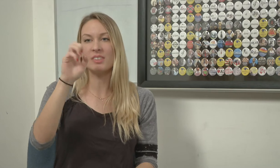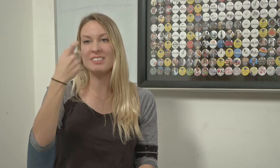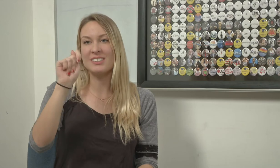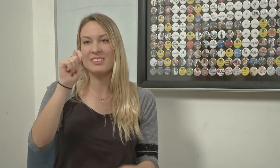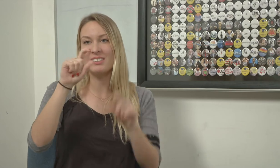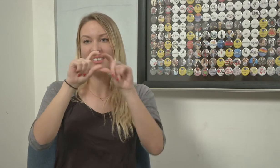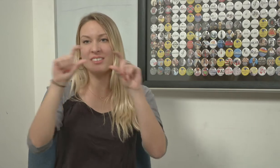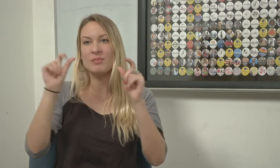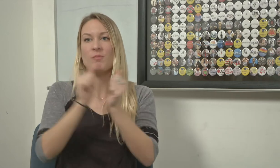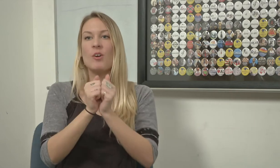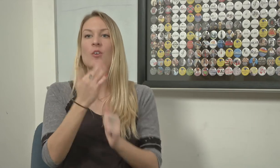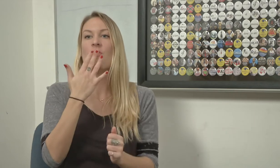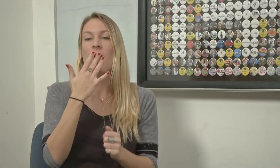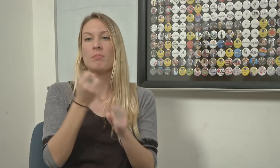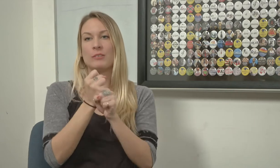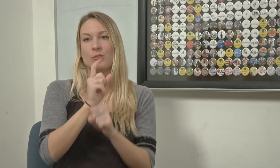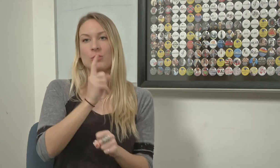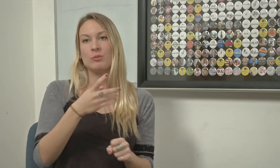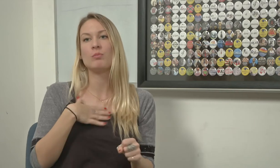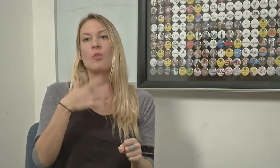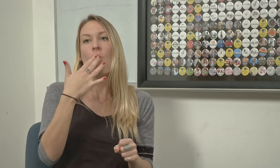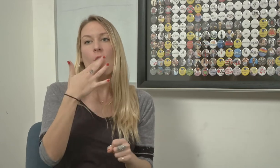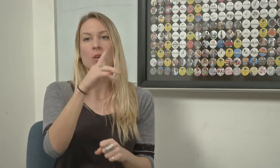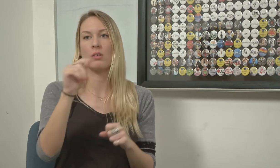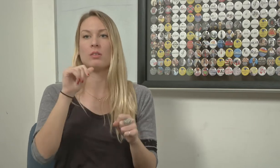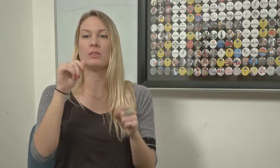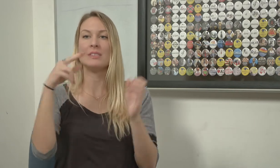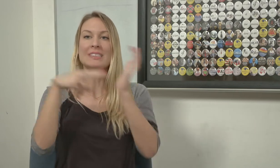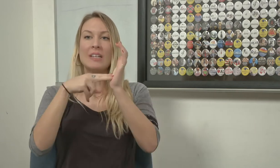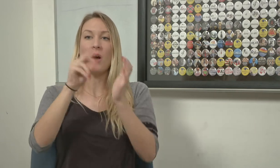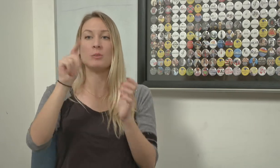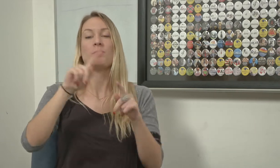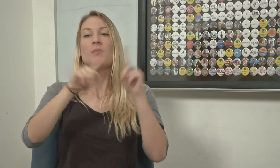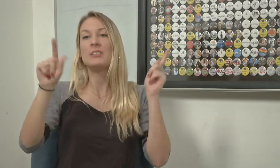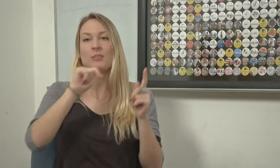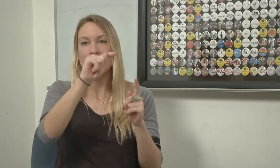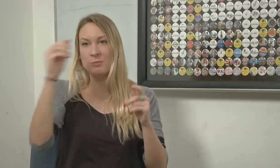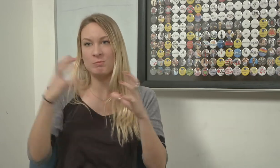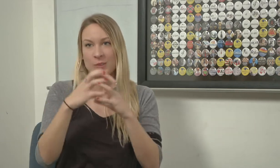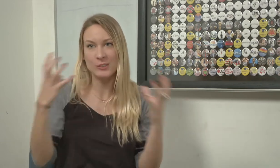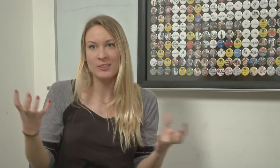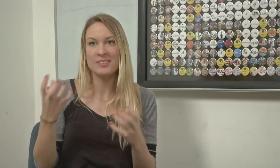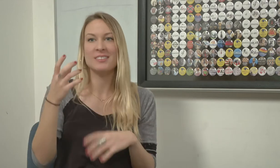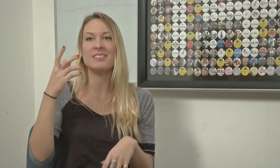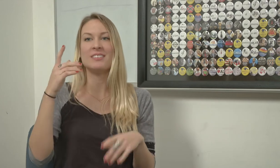and add color to make it stand out, but not too much.